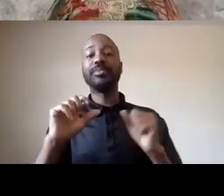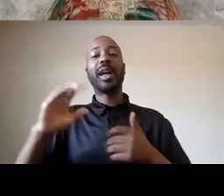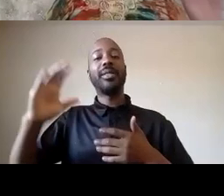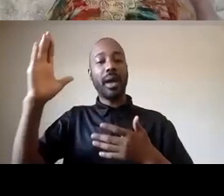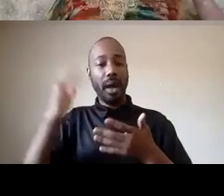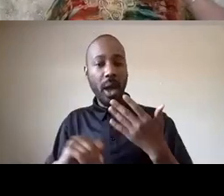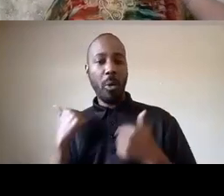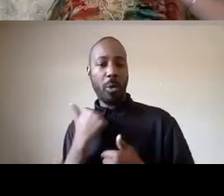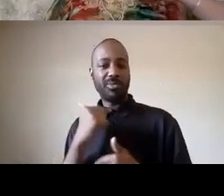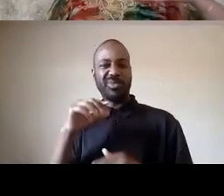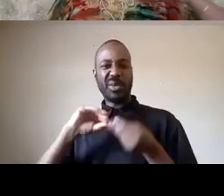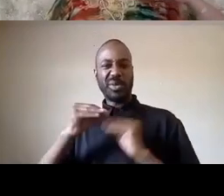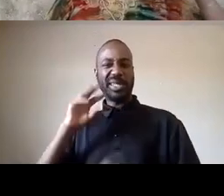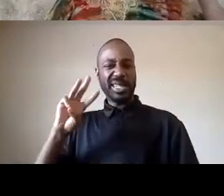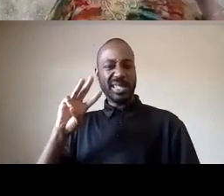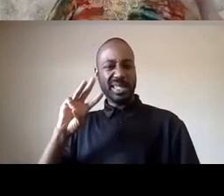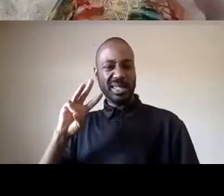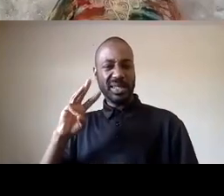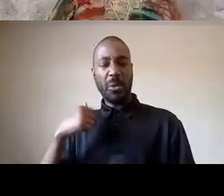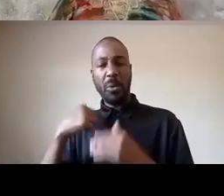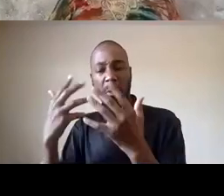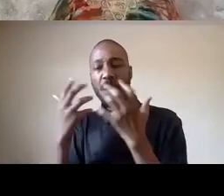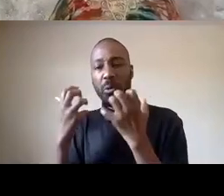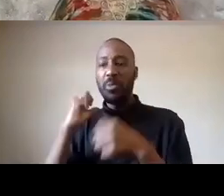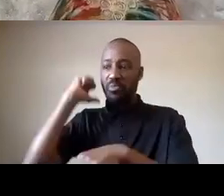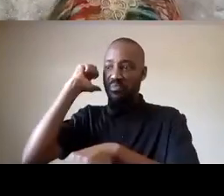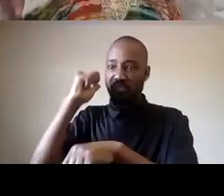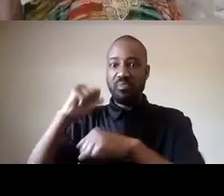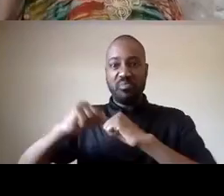world but i want to underline points five and seven